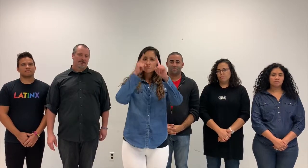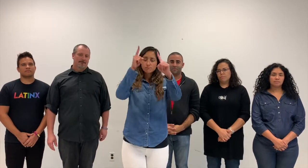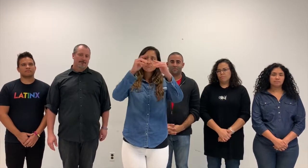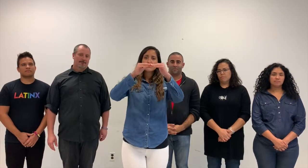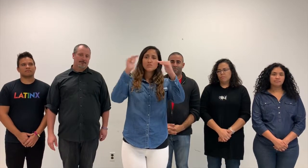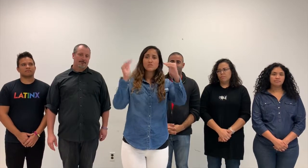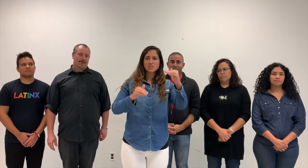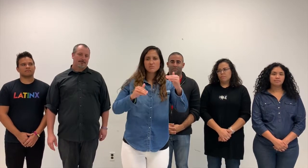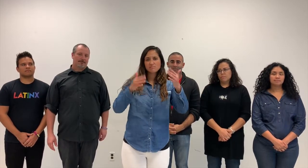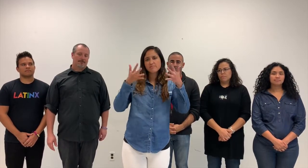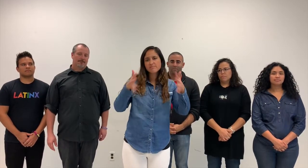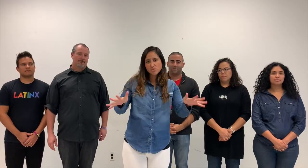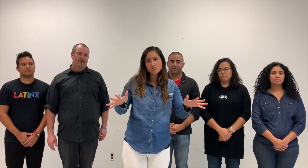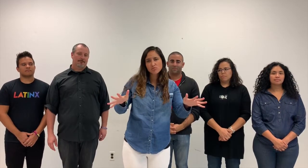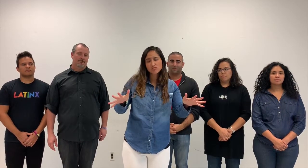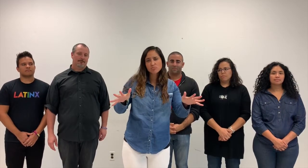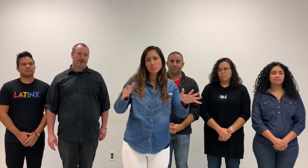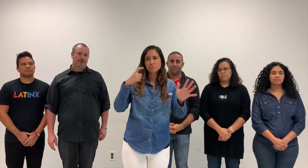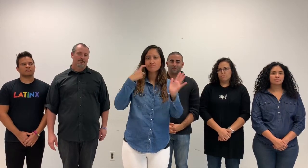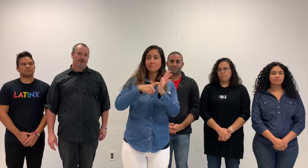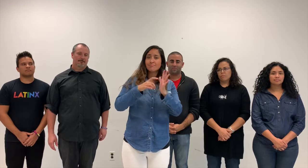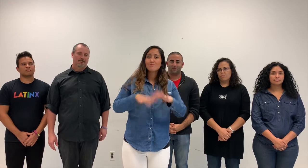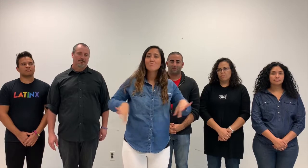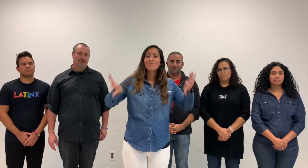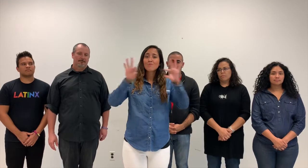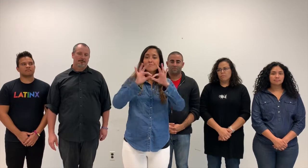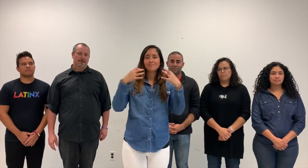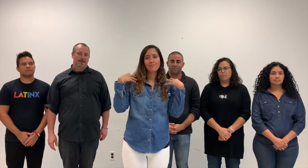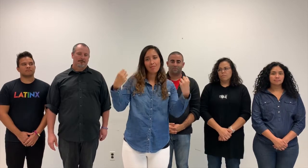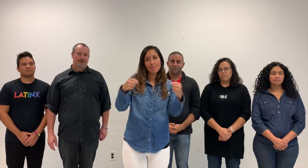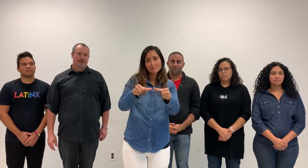Our mission is to end injustice. We recognize the need for the community we serve to have healing space.